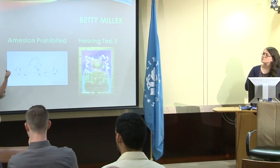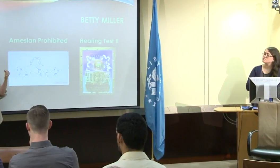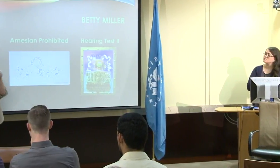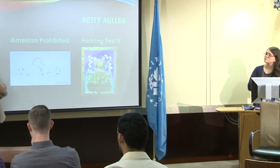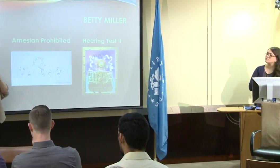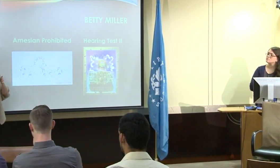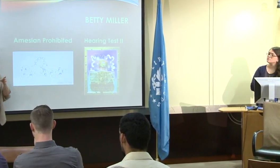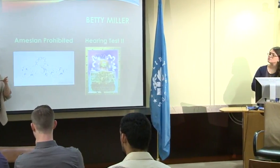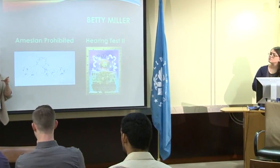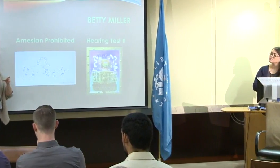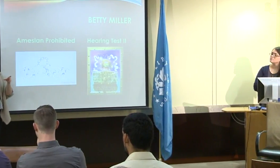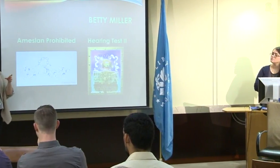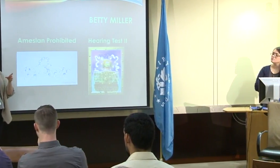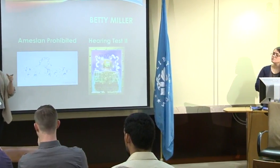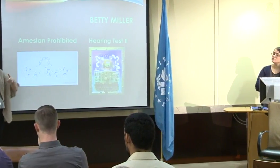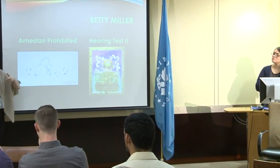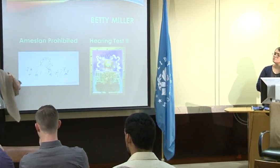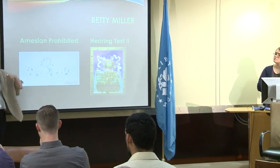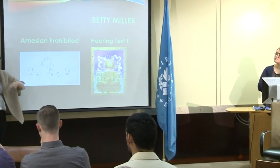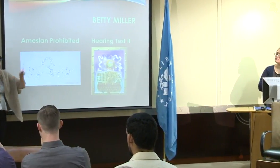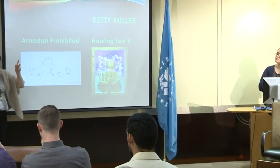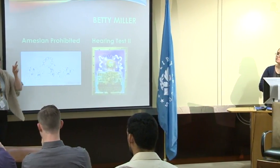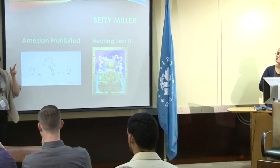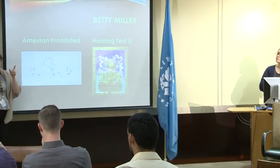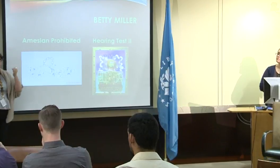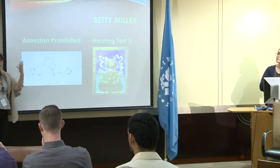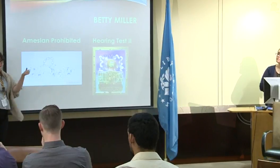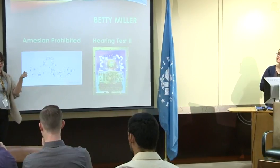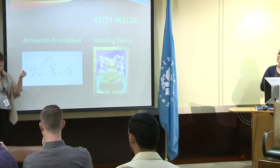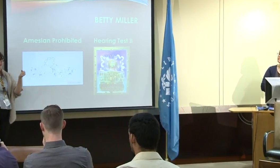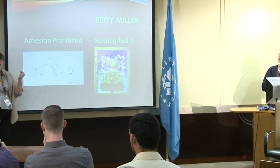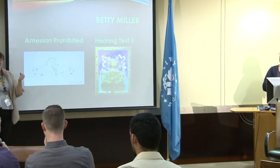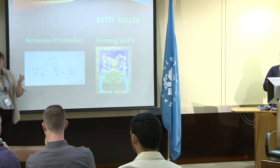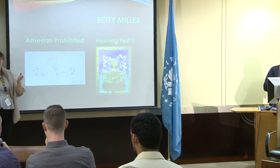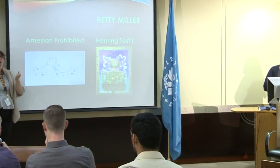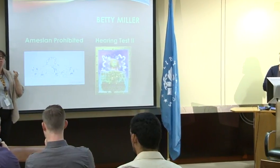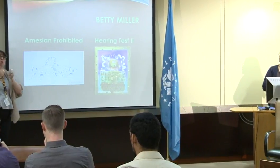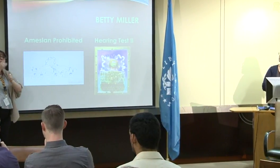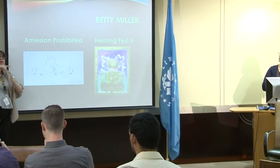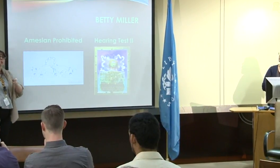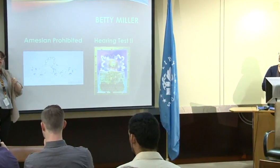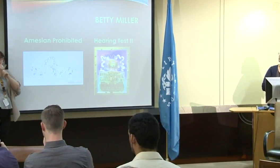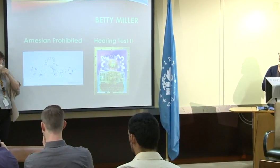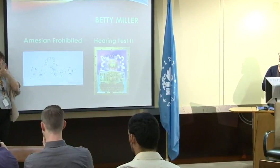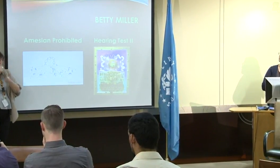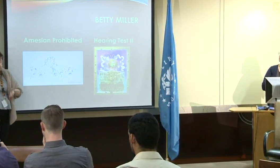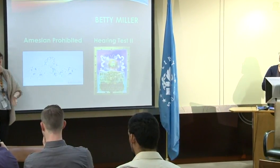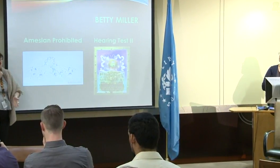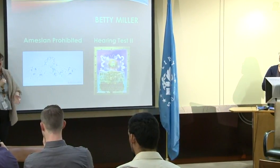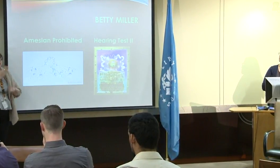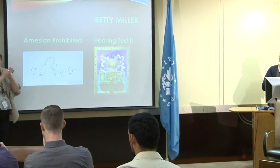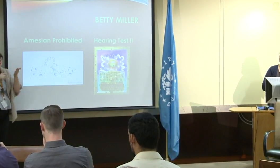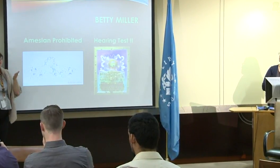And this was about the prohibition of American Sign Language. For so many years, American Sign Language even